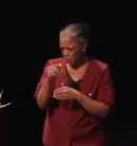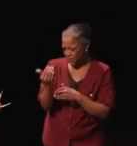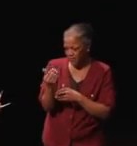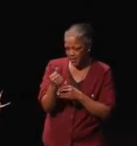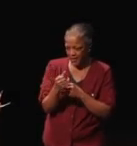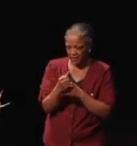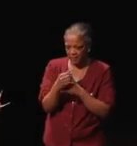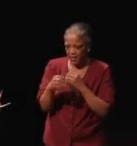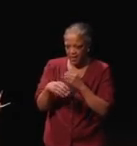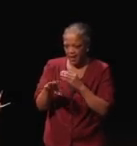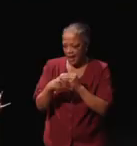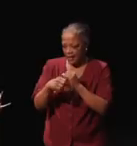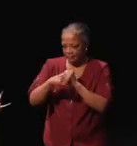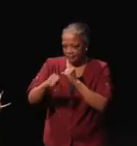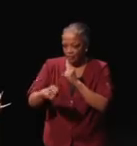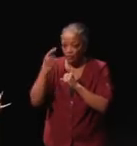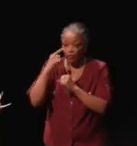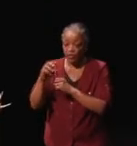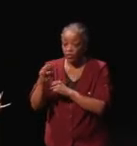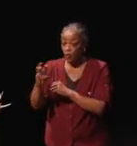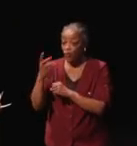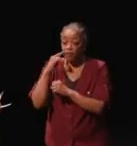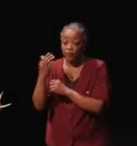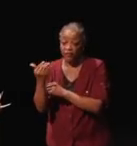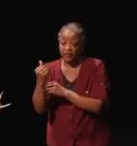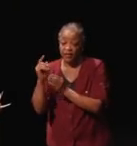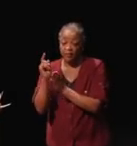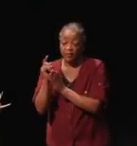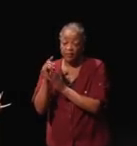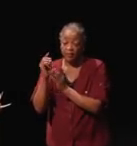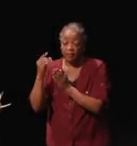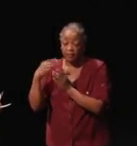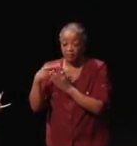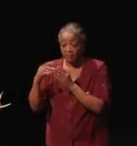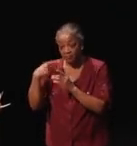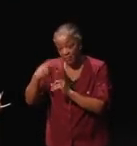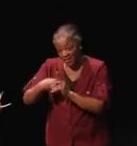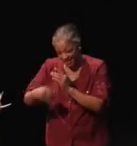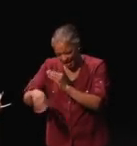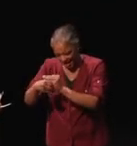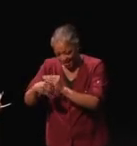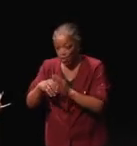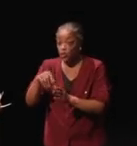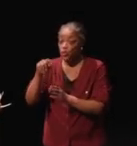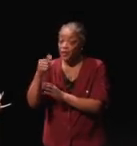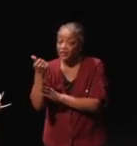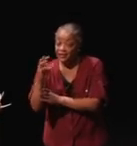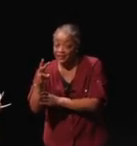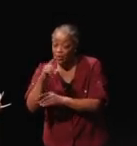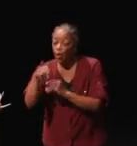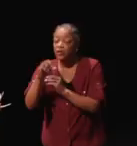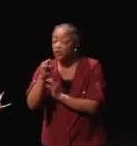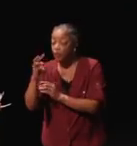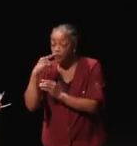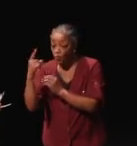that for only software for 15 months, and in 2016, again only software for one year,